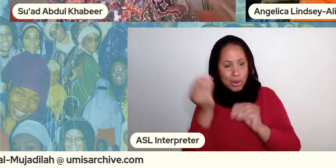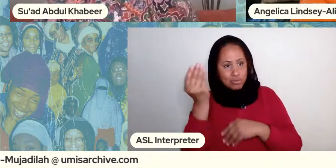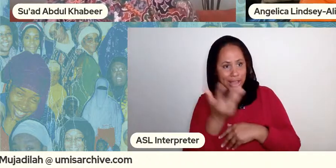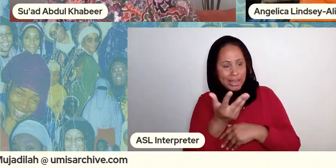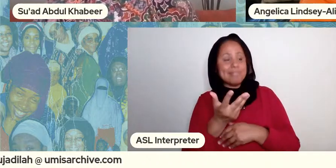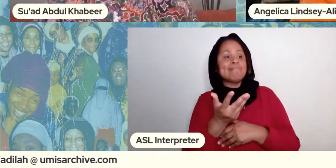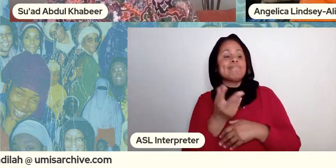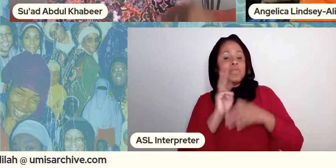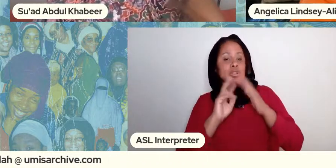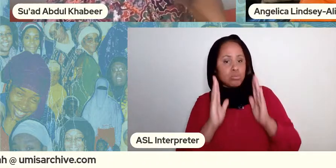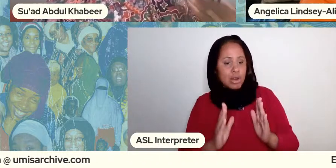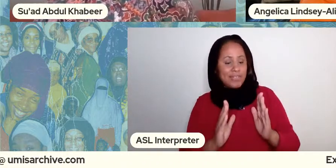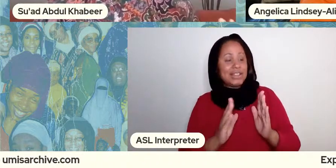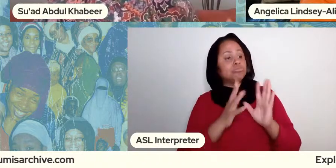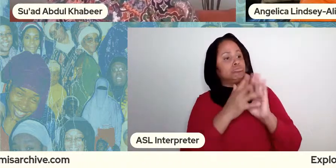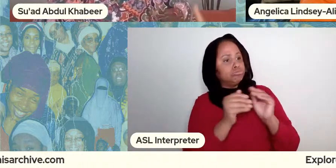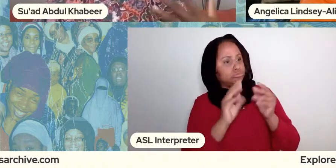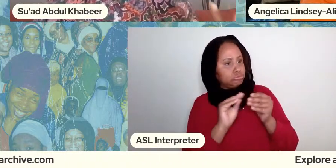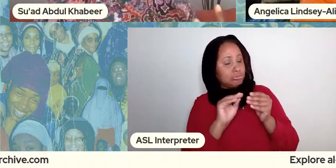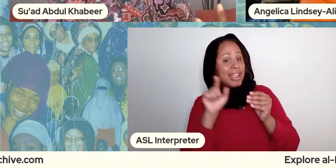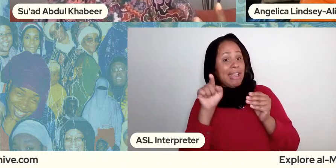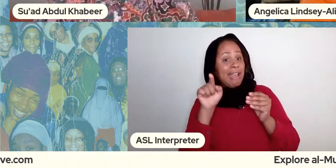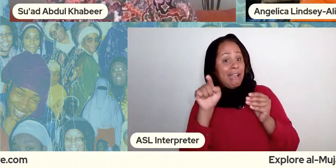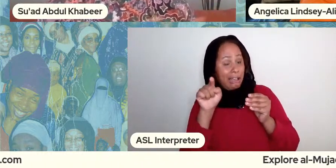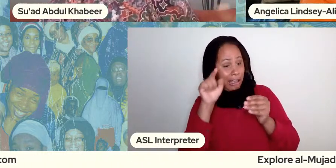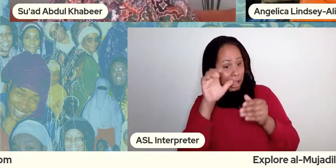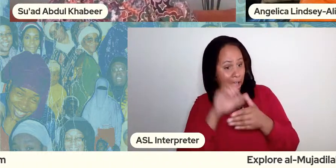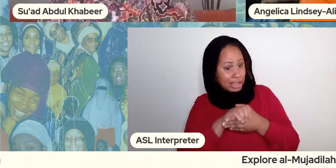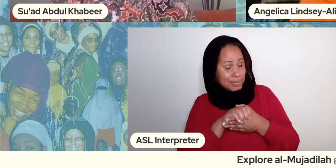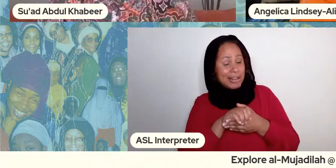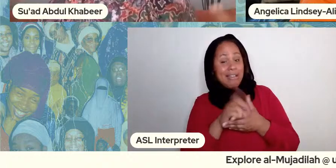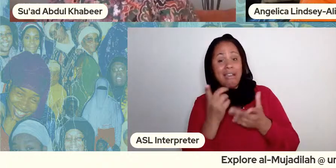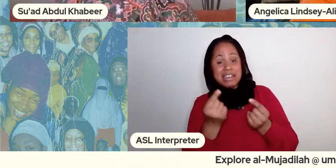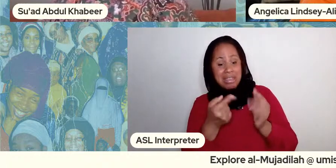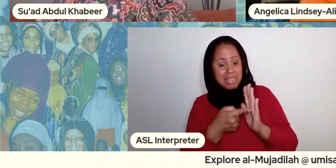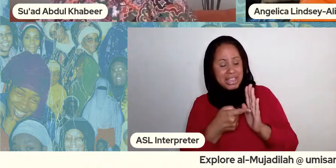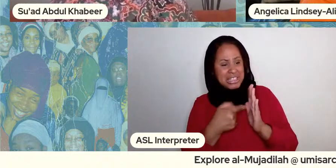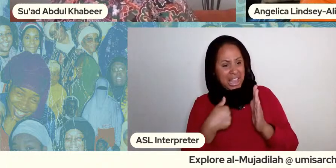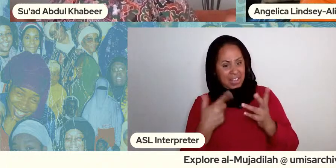married i had all these kids he took my wealth now that he's used me this is what he's done